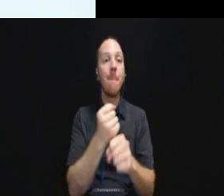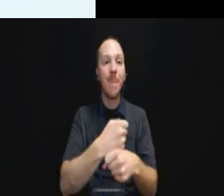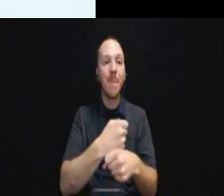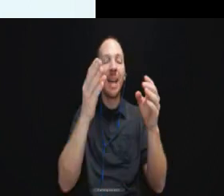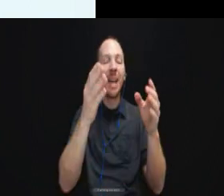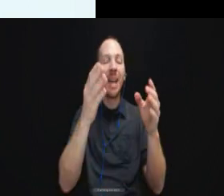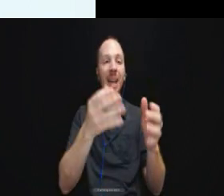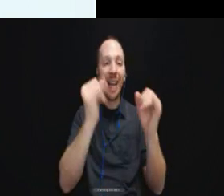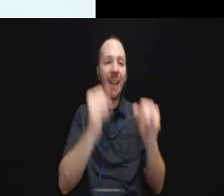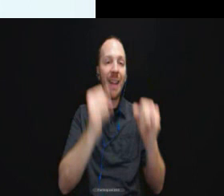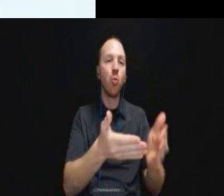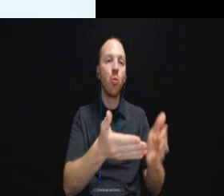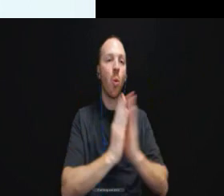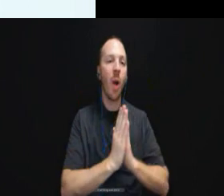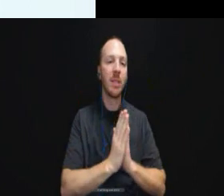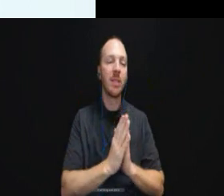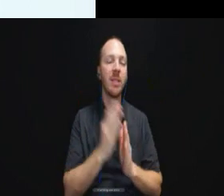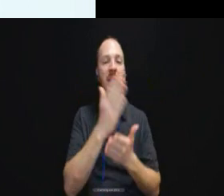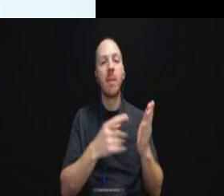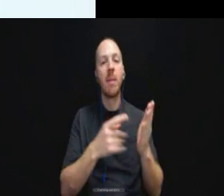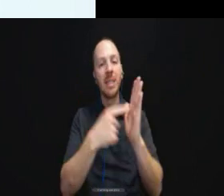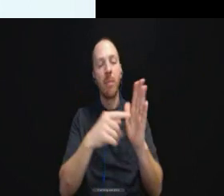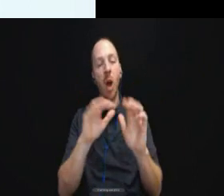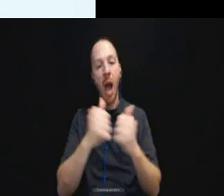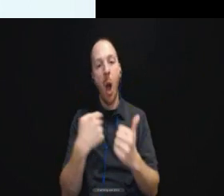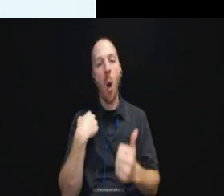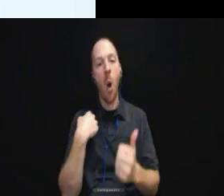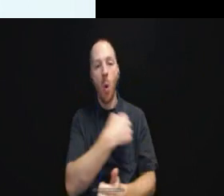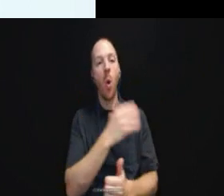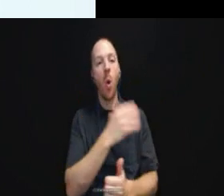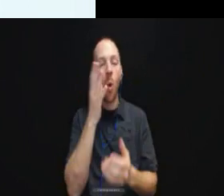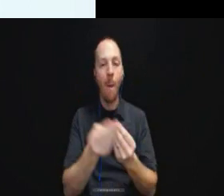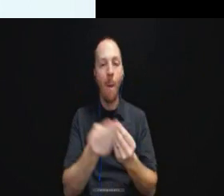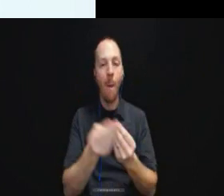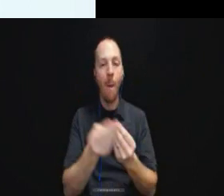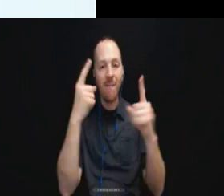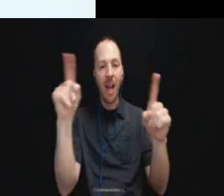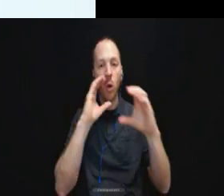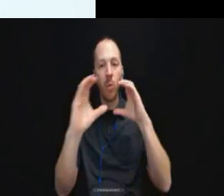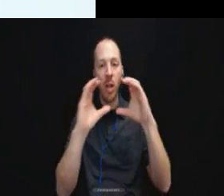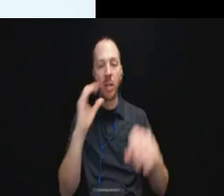So just as a couple of examples of how we are going to be providing effective communication,